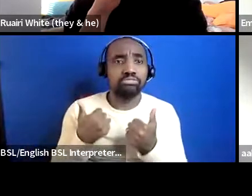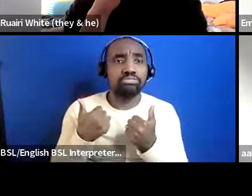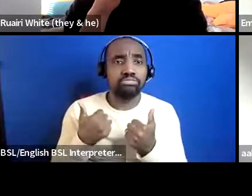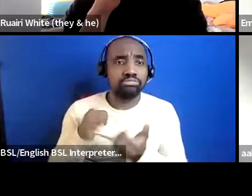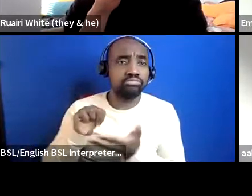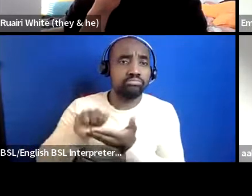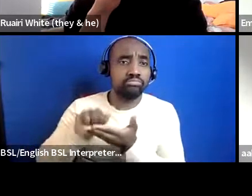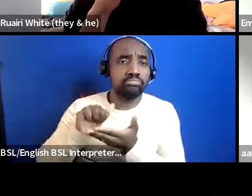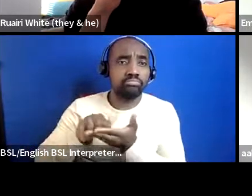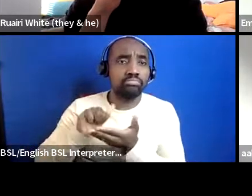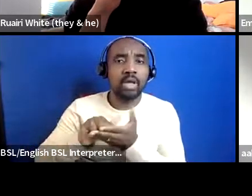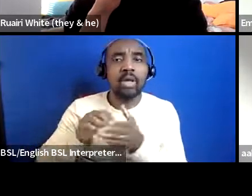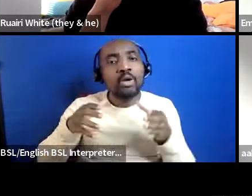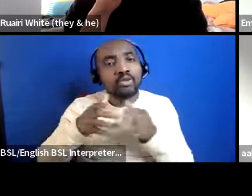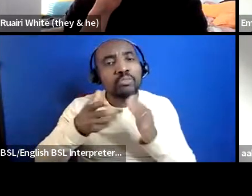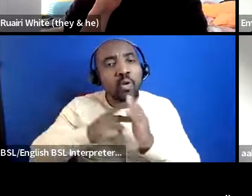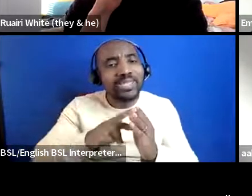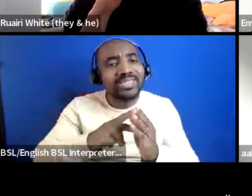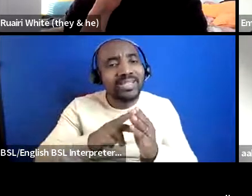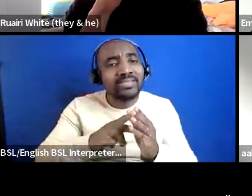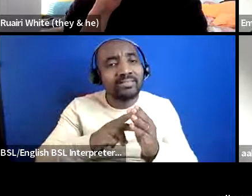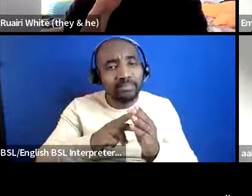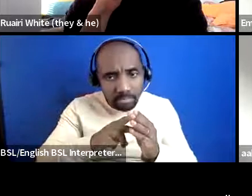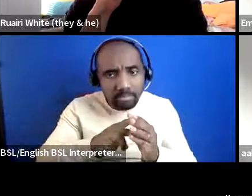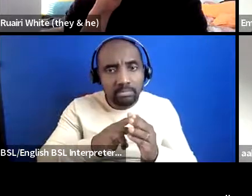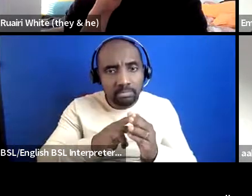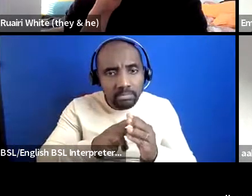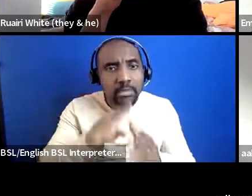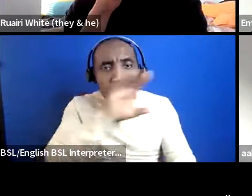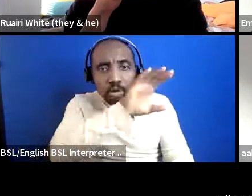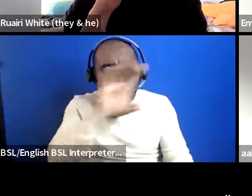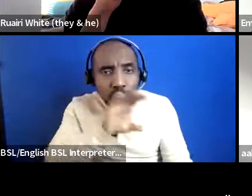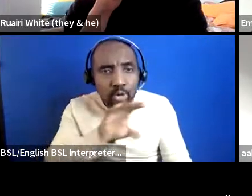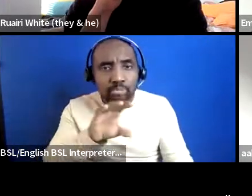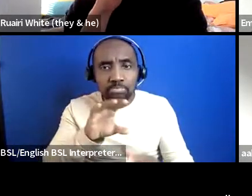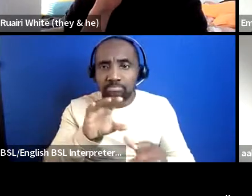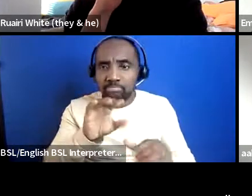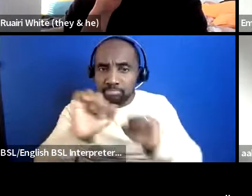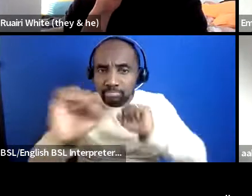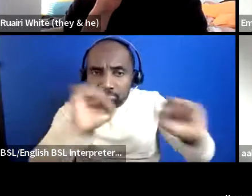bringing people together in a forum like this where they talk about their their issues and